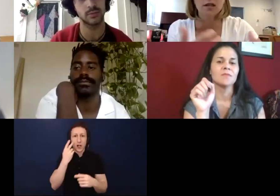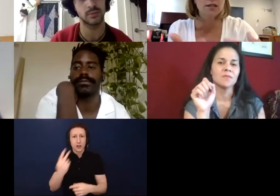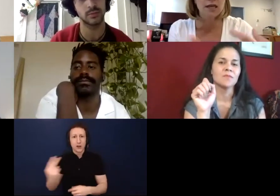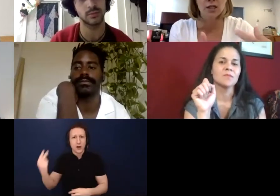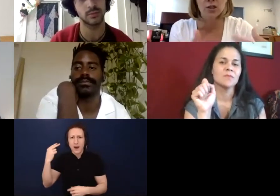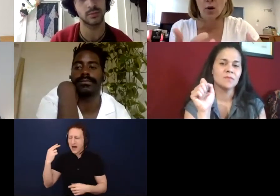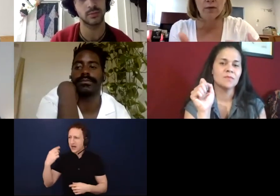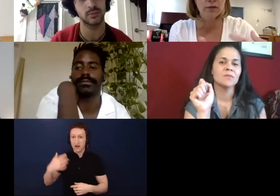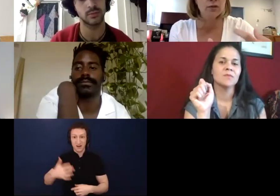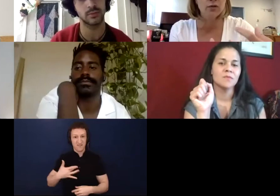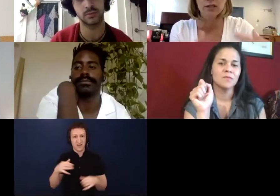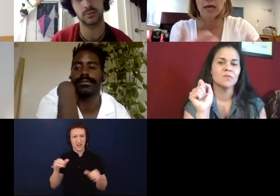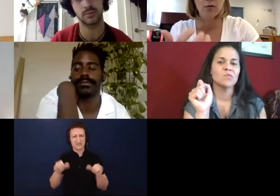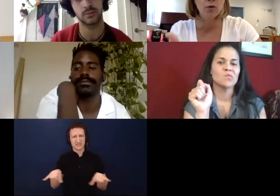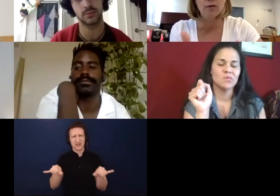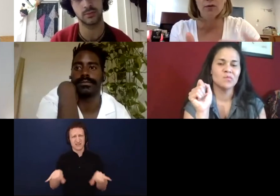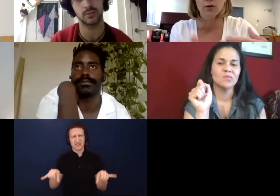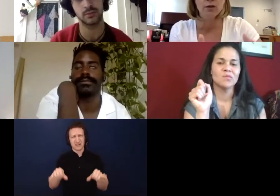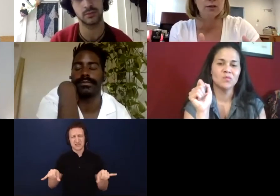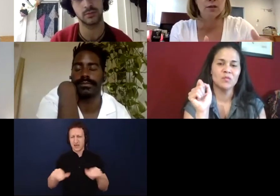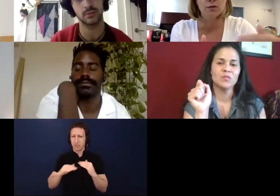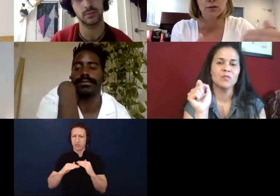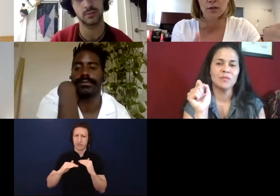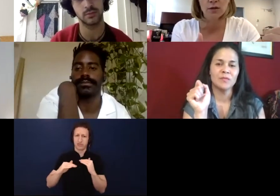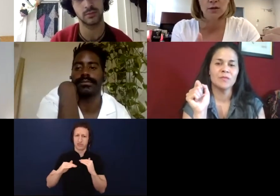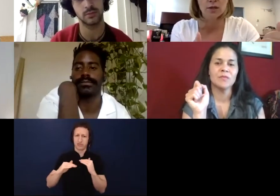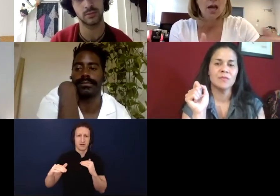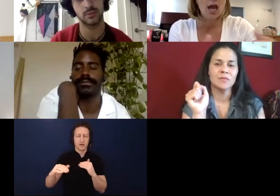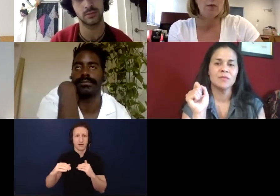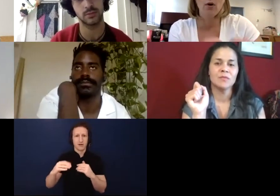status quo of a certain type of work for years and years and years, and we've always